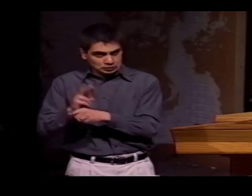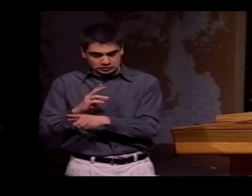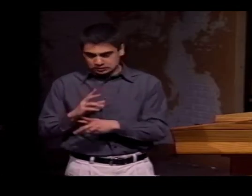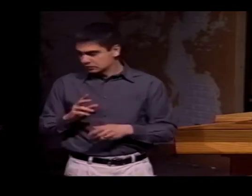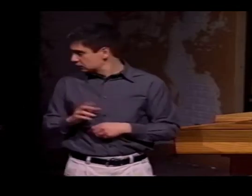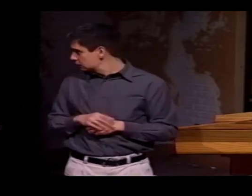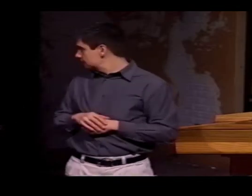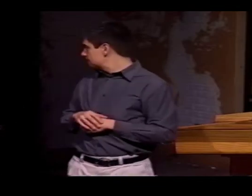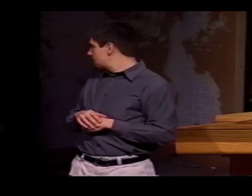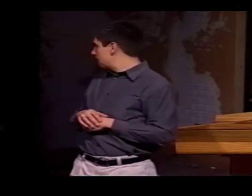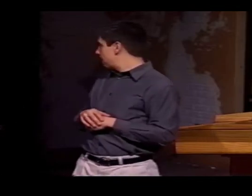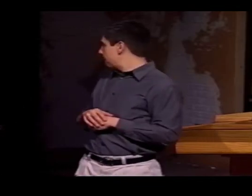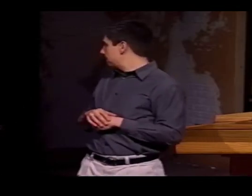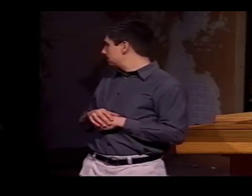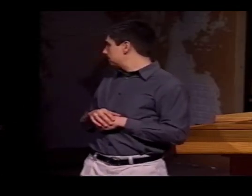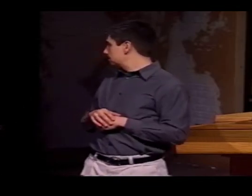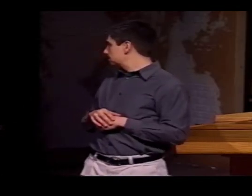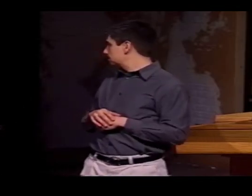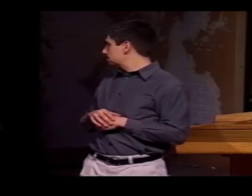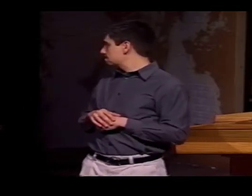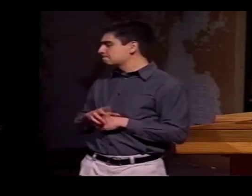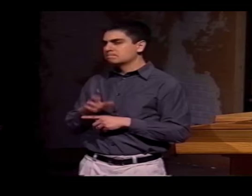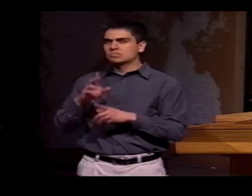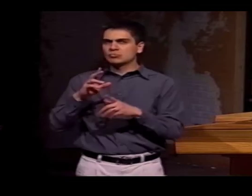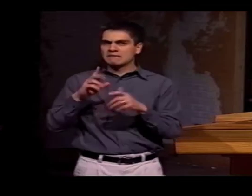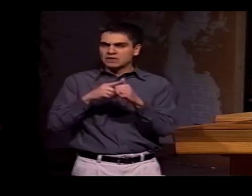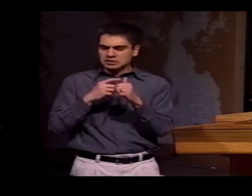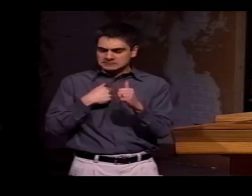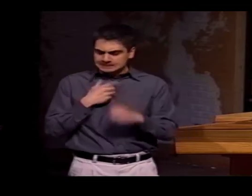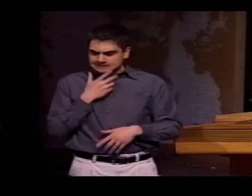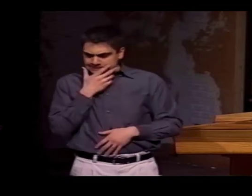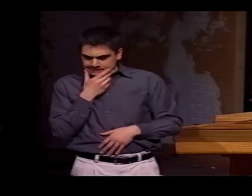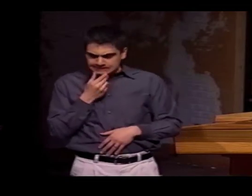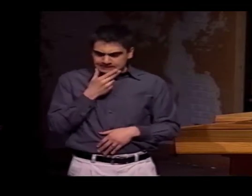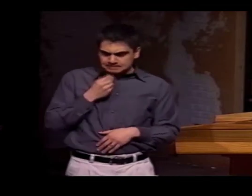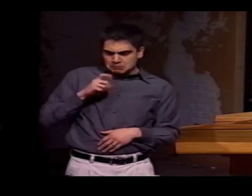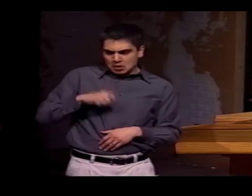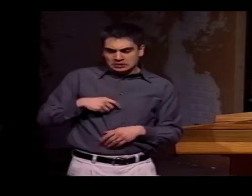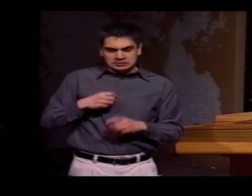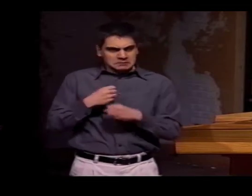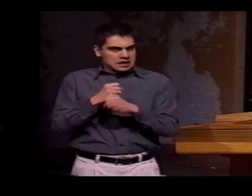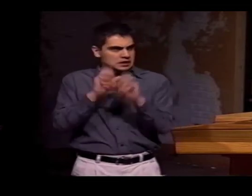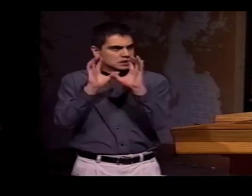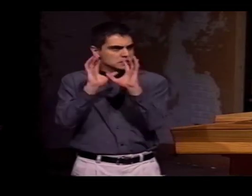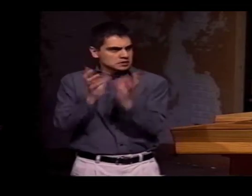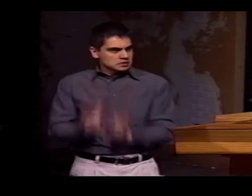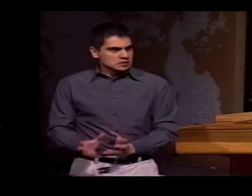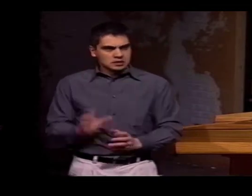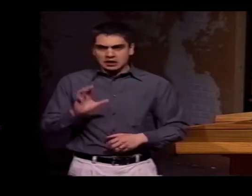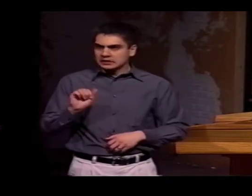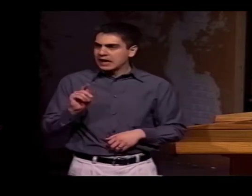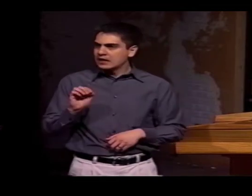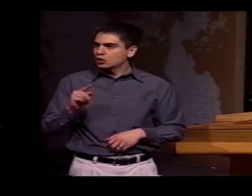OF THE SIGN USAGE WE SAW ON THE VIDEOTAPE. AT FIRST, WHEN I BEGAN LOOKING AT THE VIDEOTAPES,